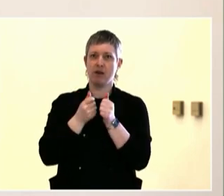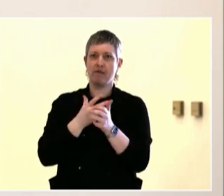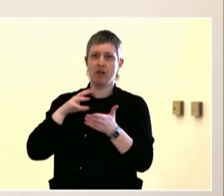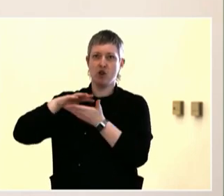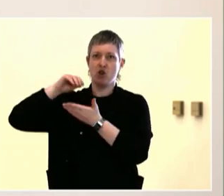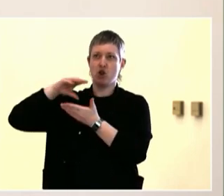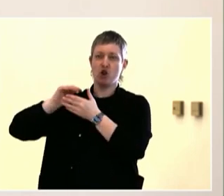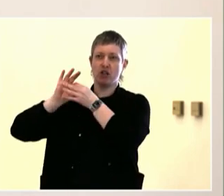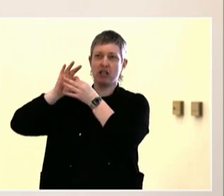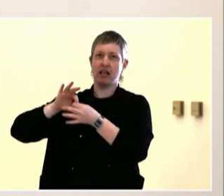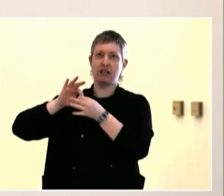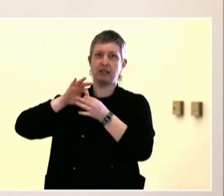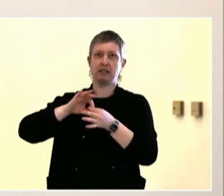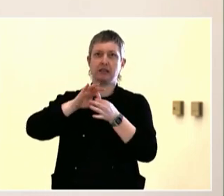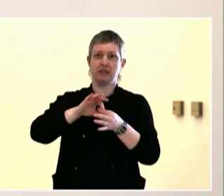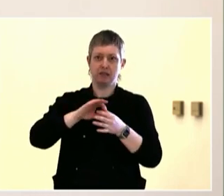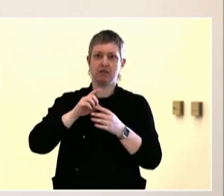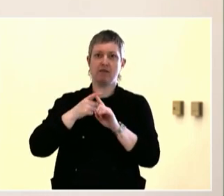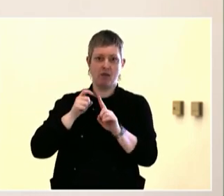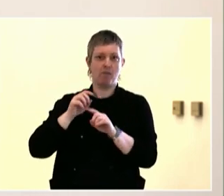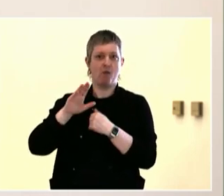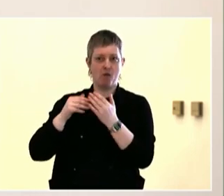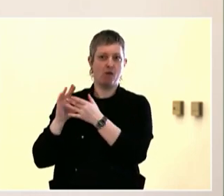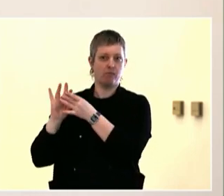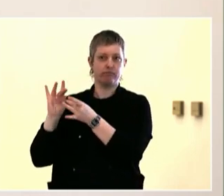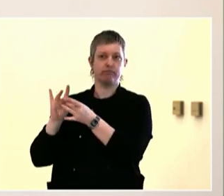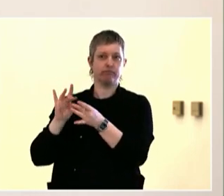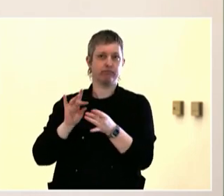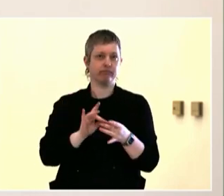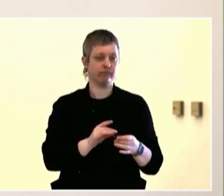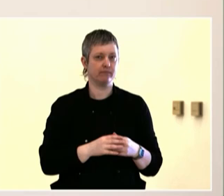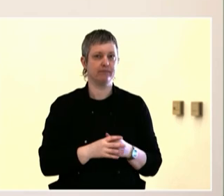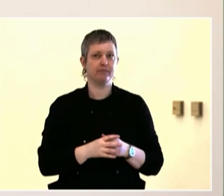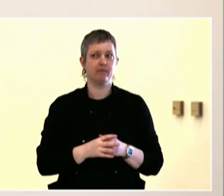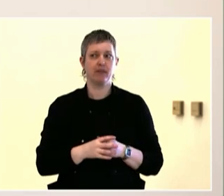And that is something for her that is really important at community engagement and that